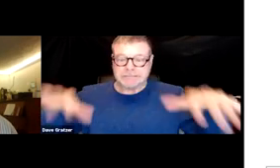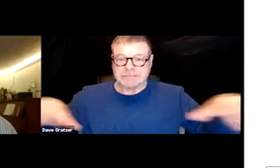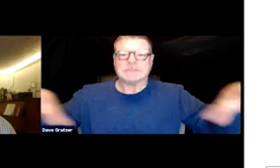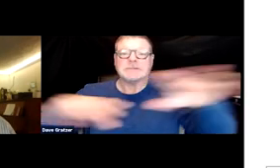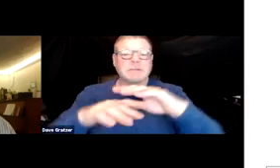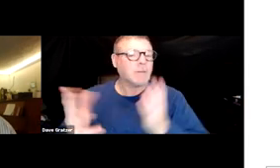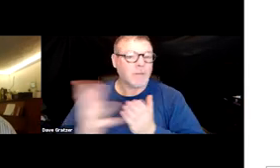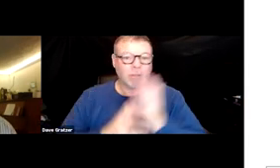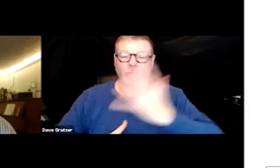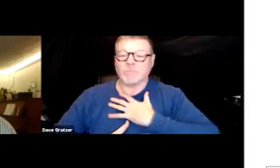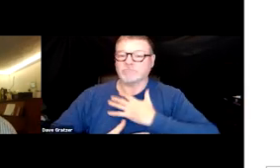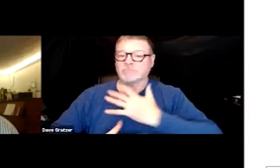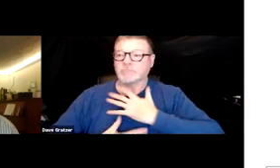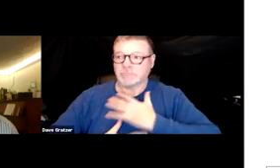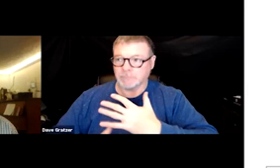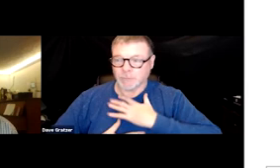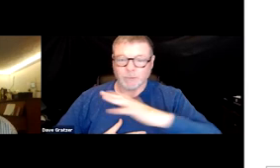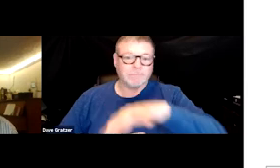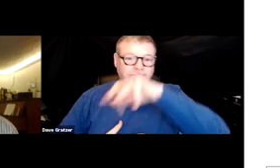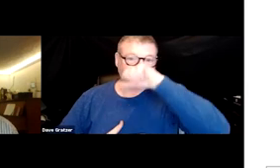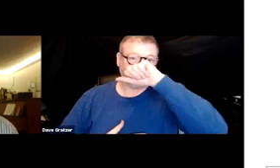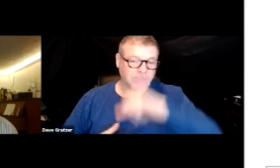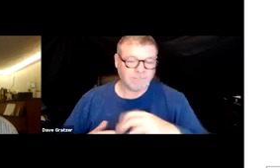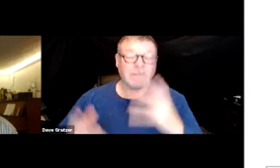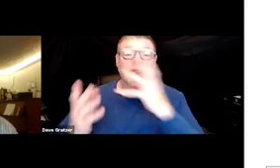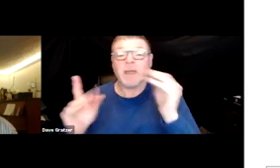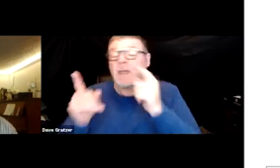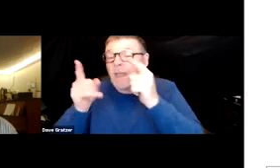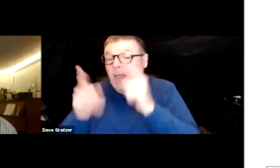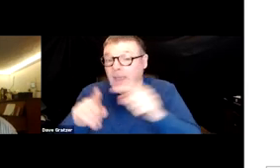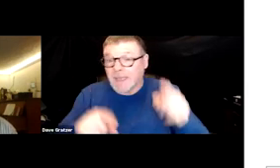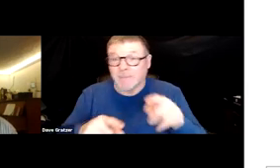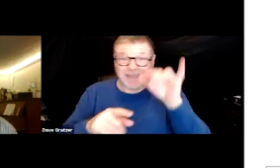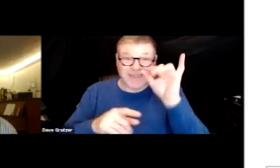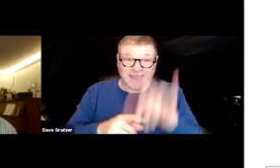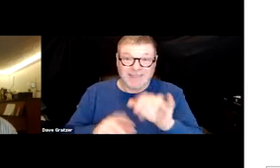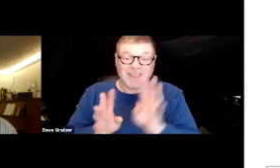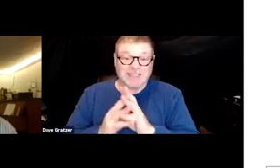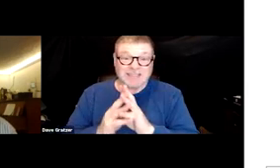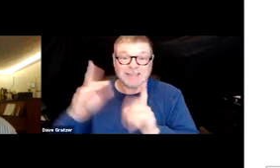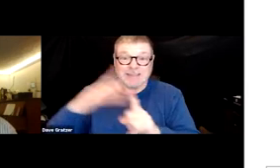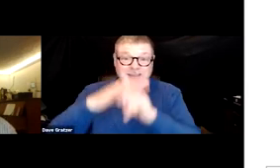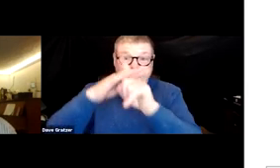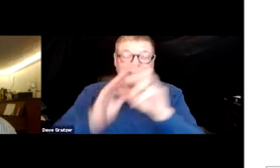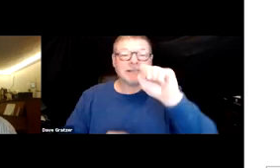through the respiratory system and what happens is is that these little fingers are called the spike proteins